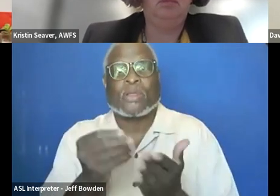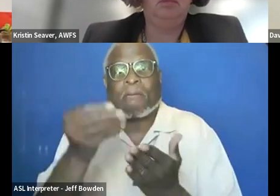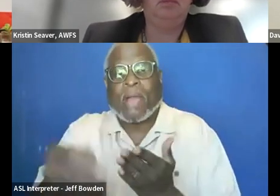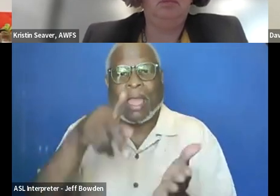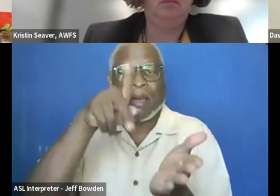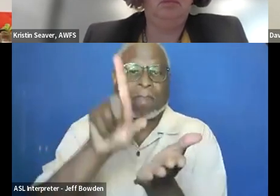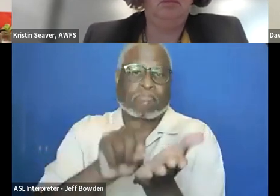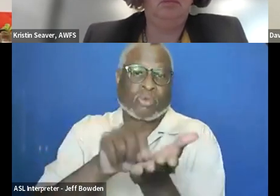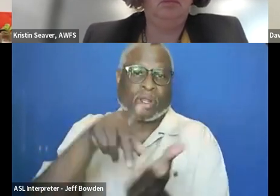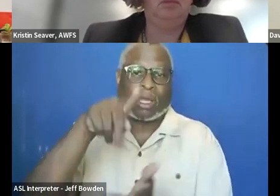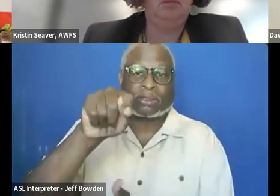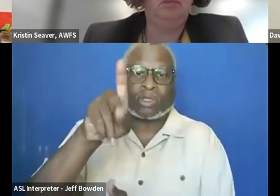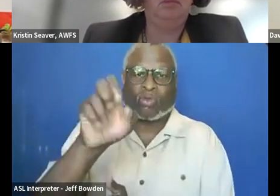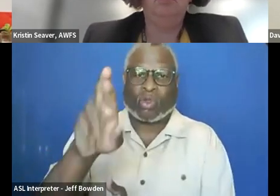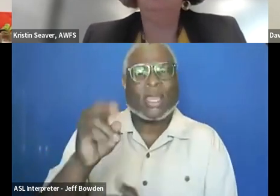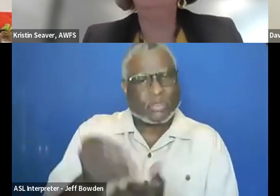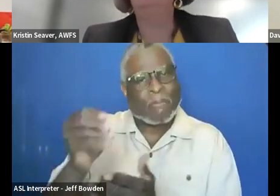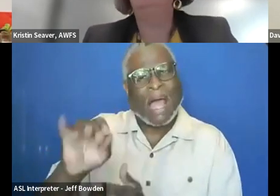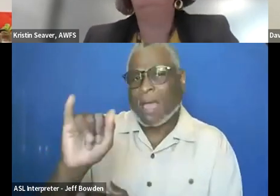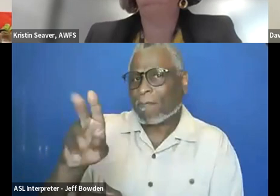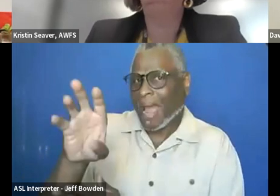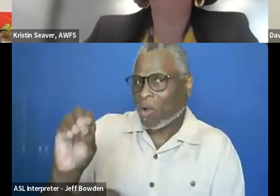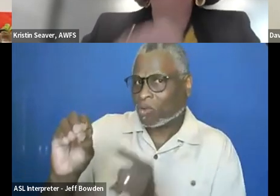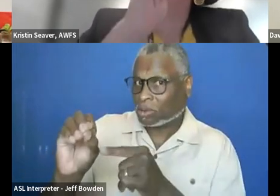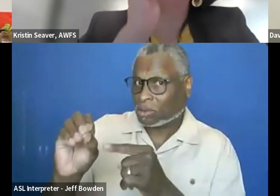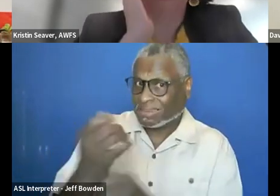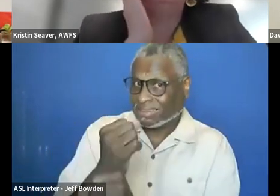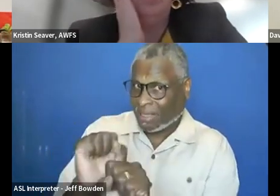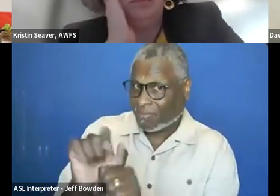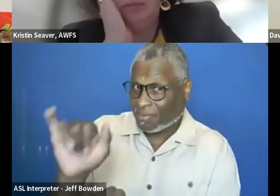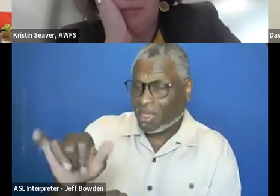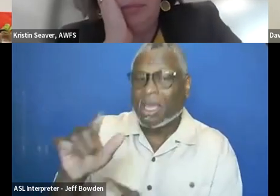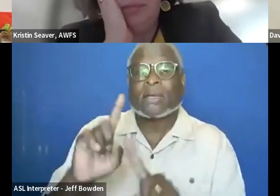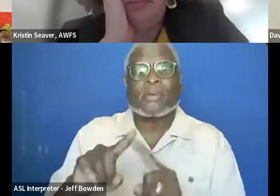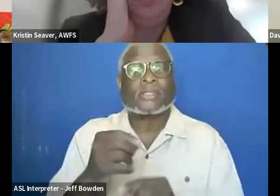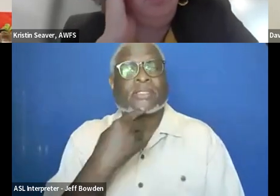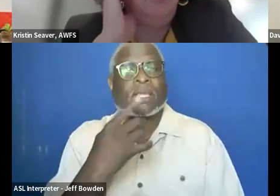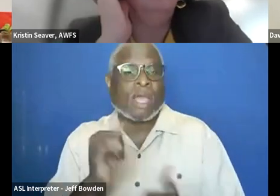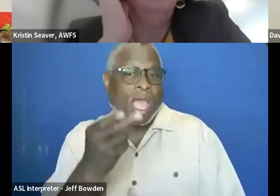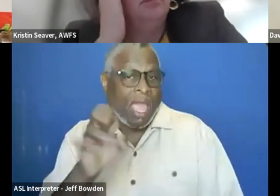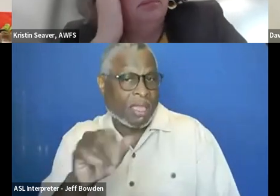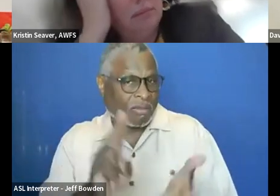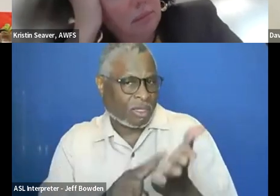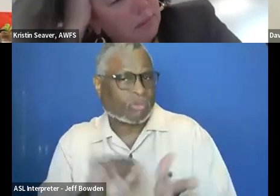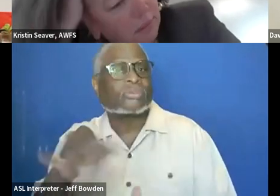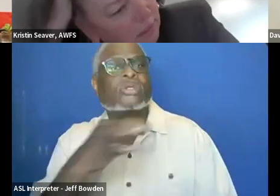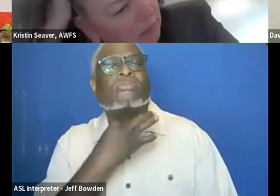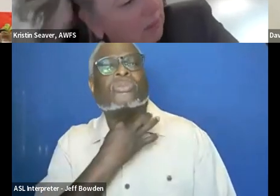and that can be bought biobased and that can prompt the contracting officer at the core to say hey, Mr. Contractor, what kind of printer toner are you buying?